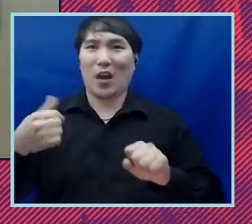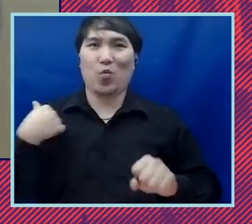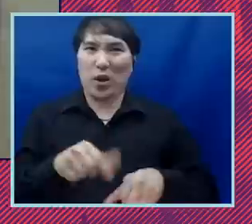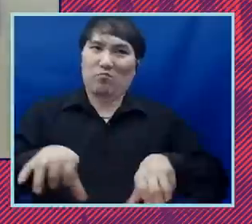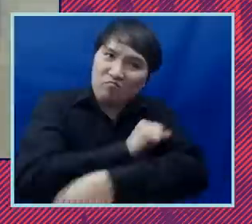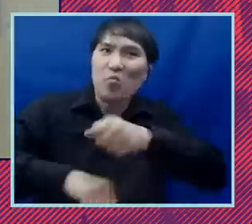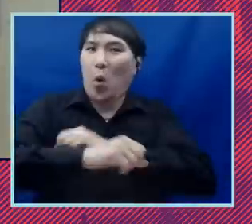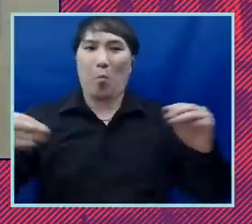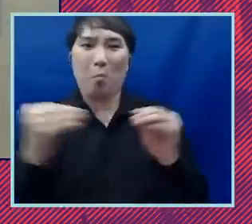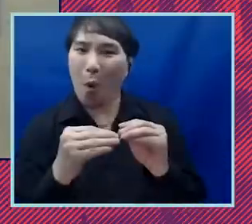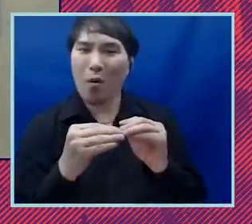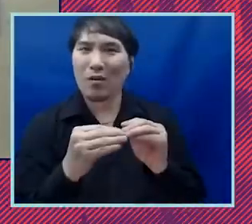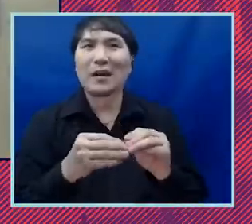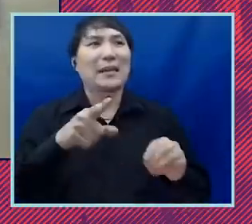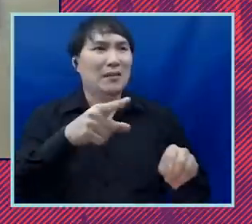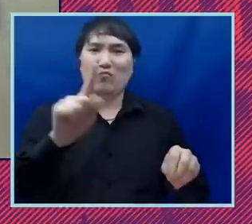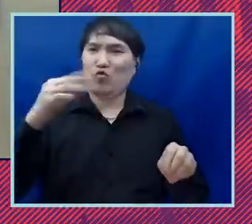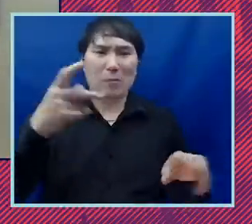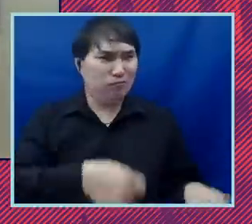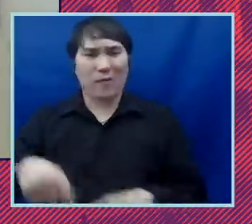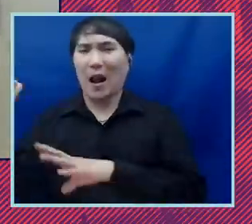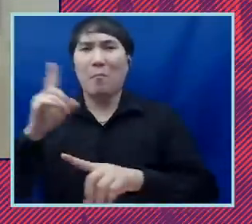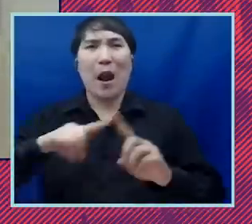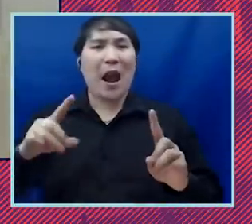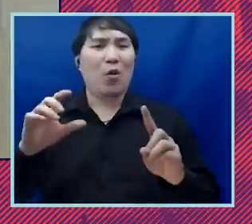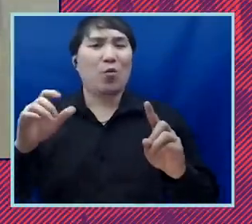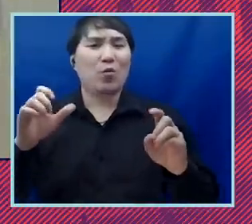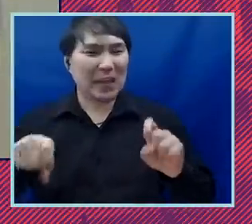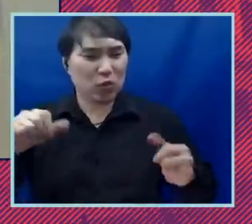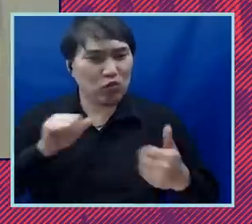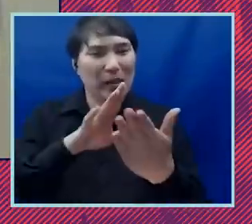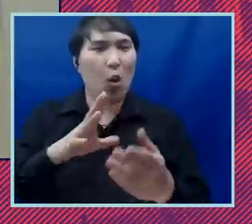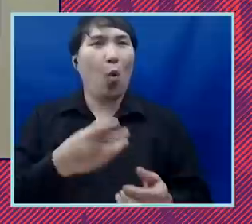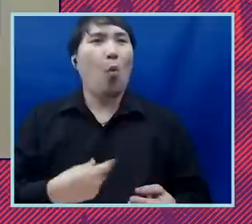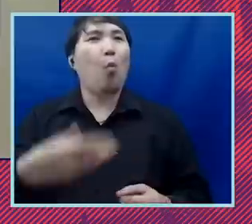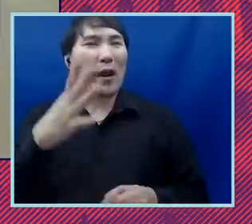gone to get to the root of our white supremacist origins we all know it's hard work but of course